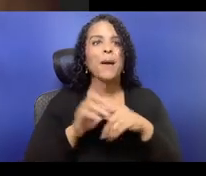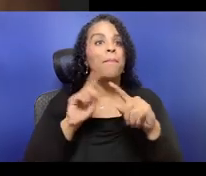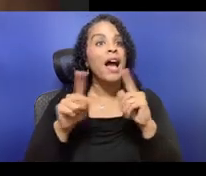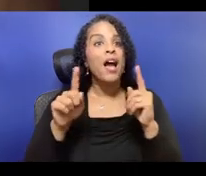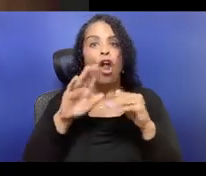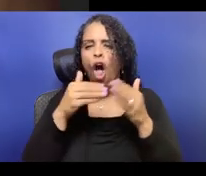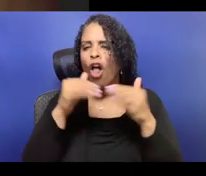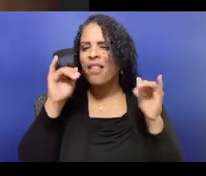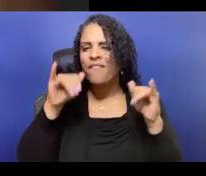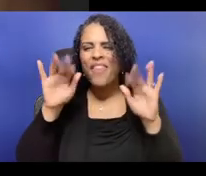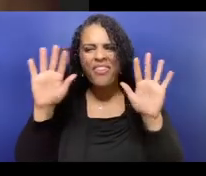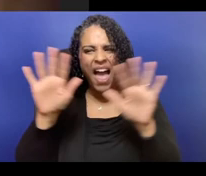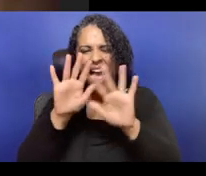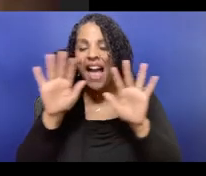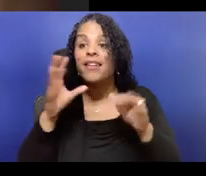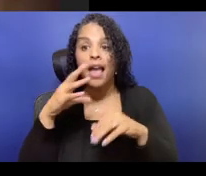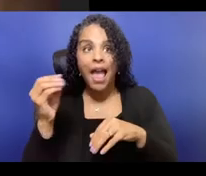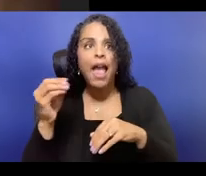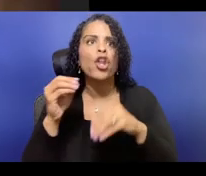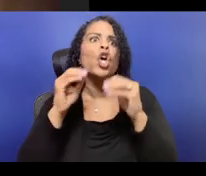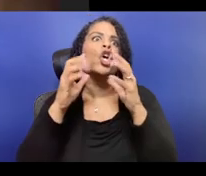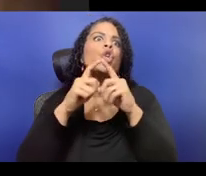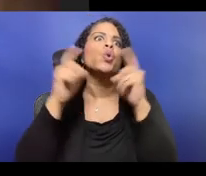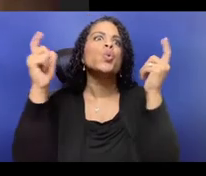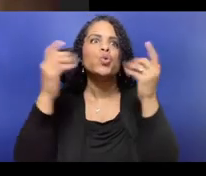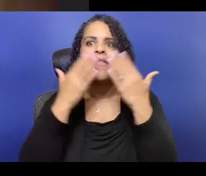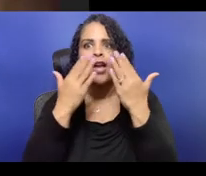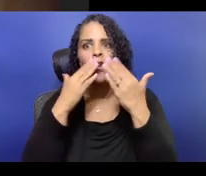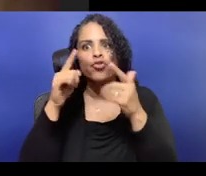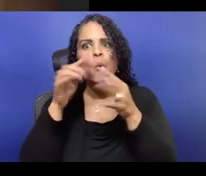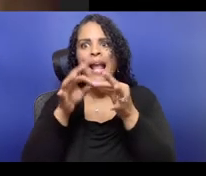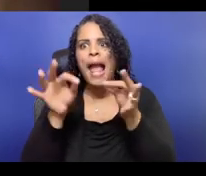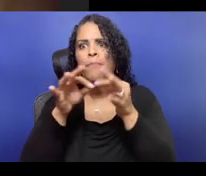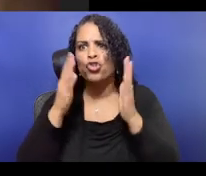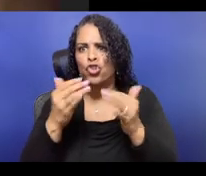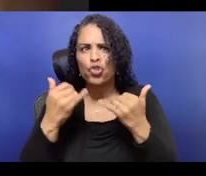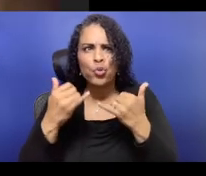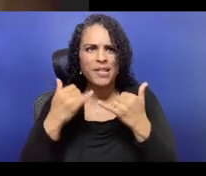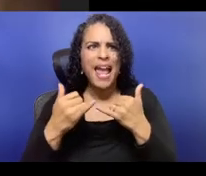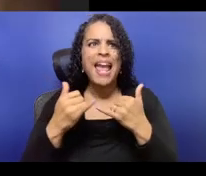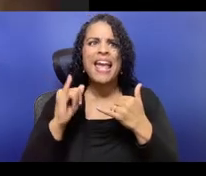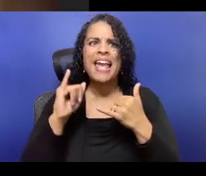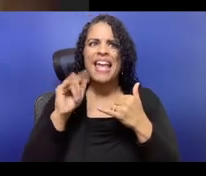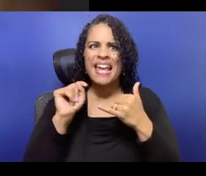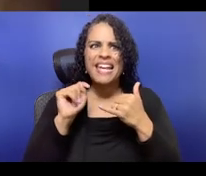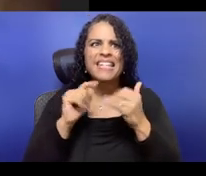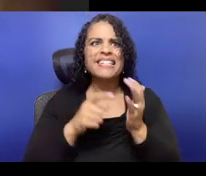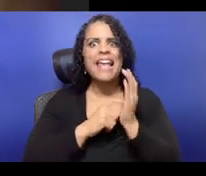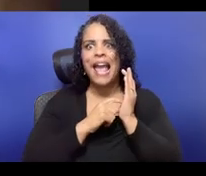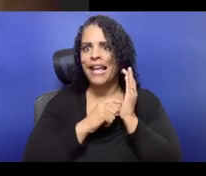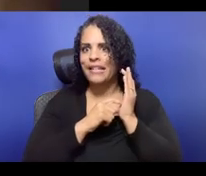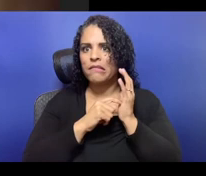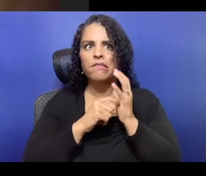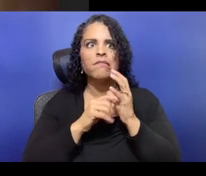well, we need to get consent, great, let's go get some consent and then go from there. Or if it's, we don't want people to know how